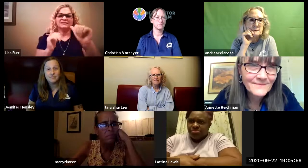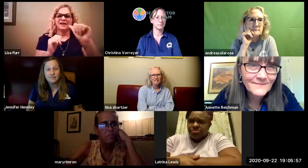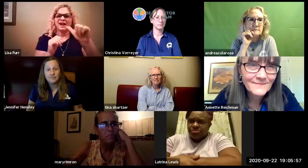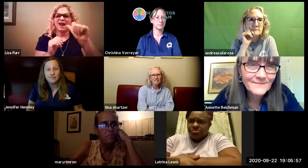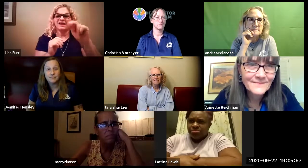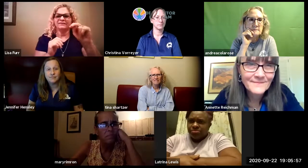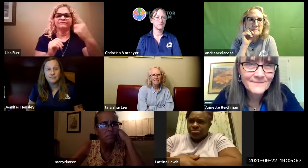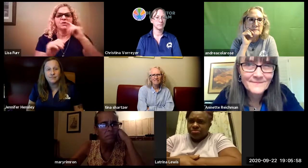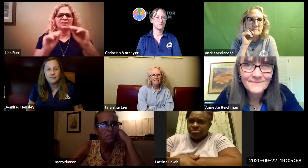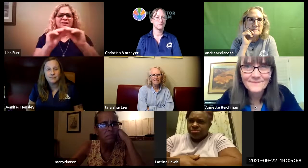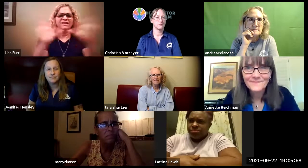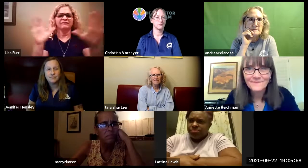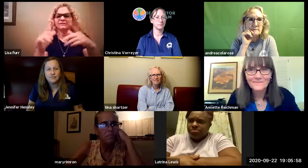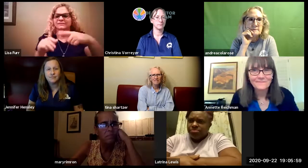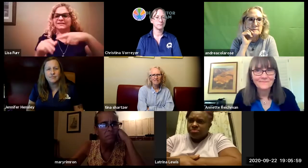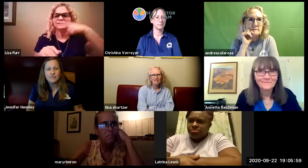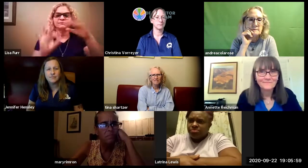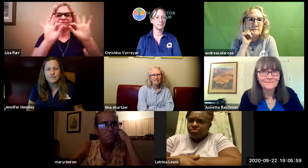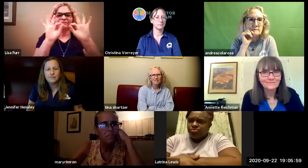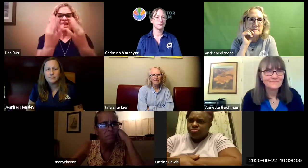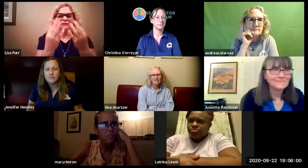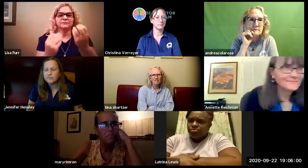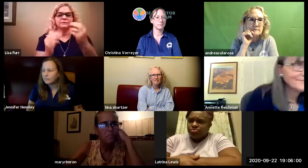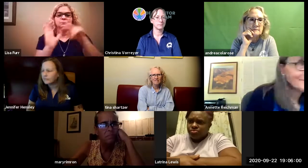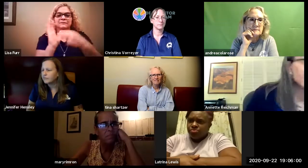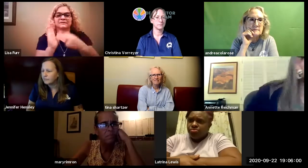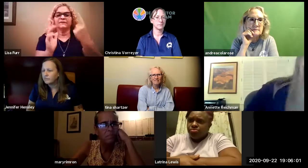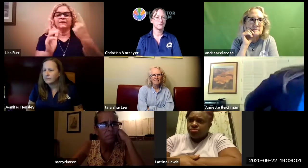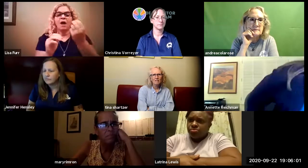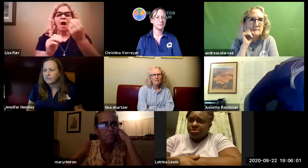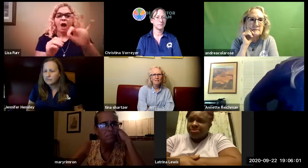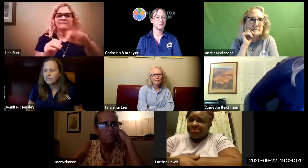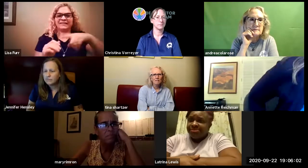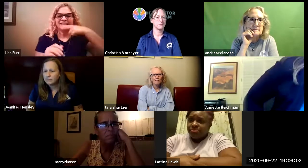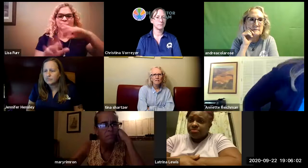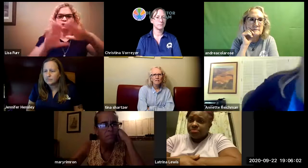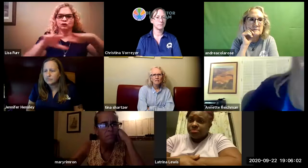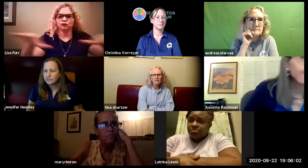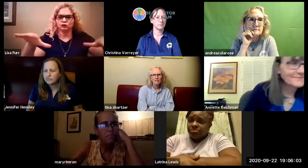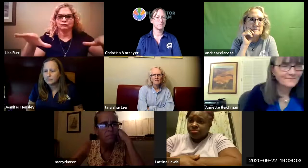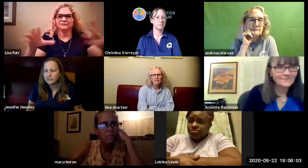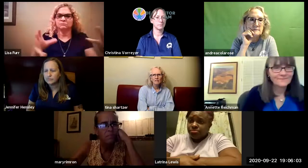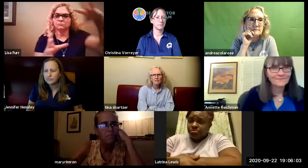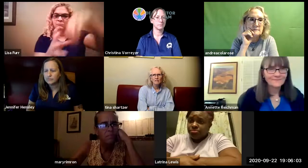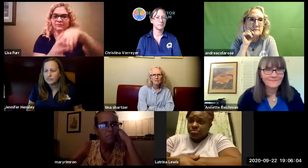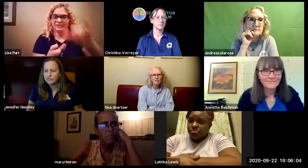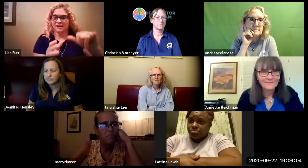and other families um i'd like to ask alan for some clarification by hearing families do you